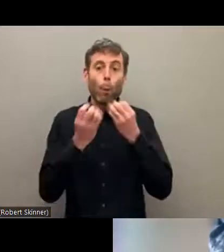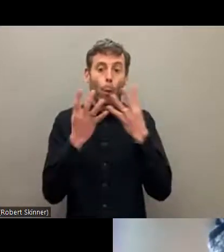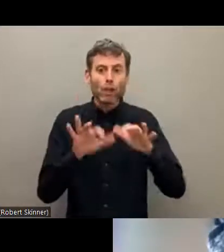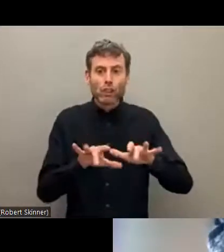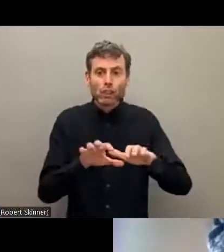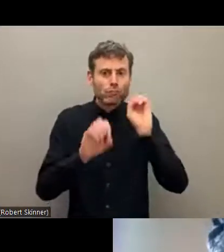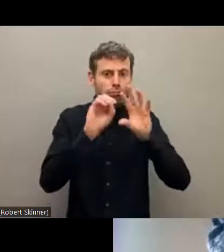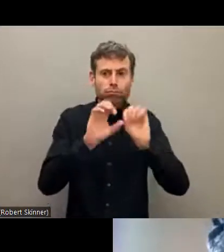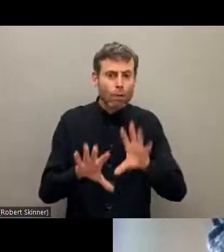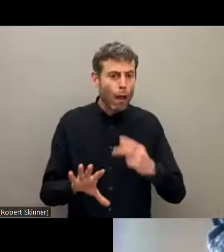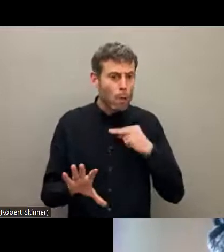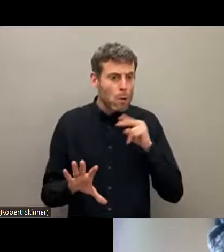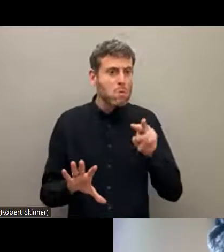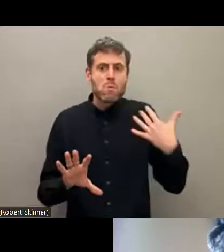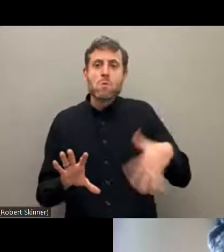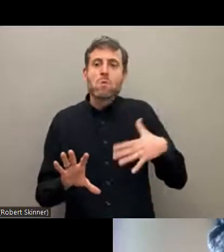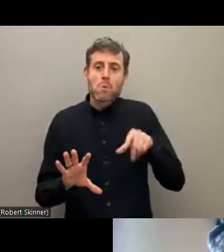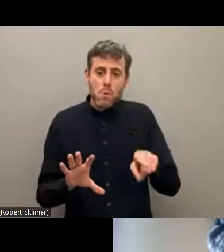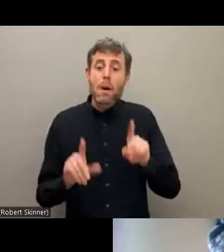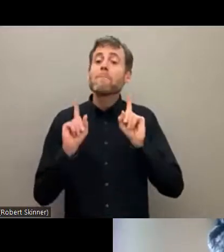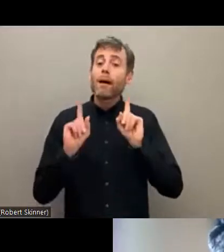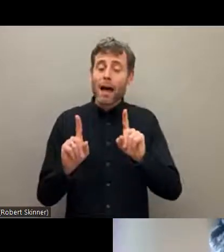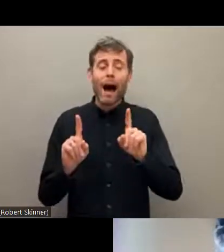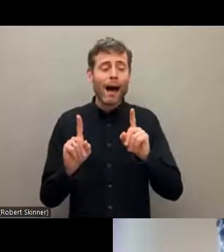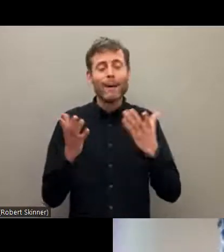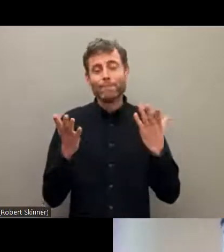the e-mail. Somebody can write my e-mail in the chat box.